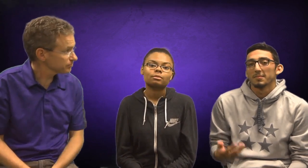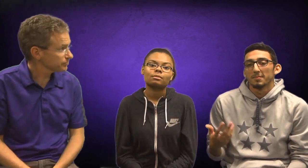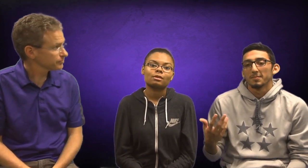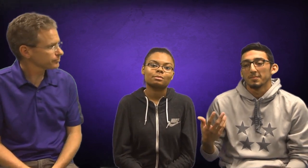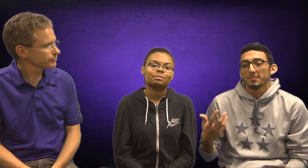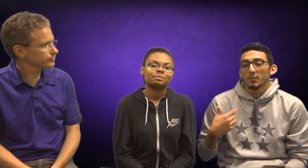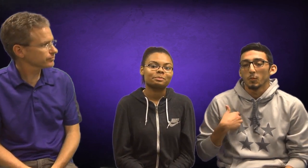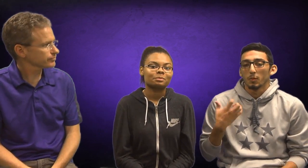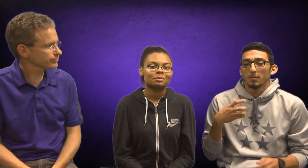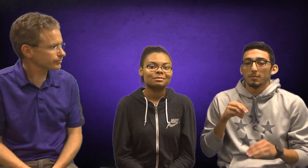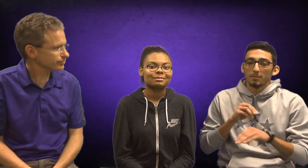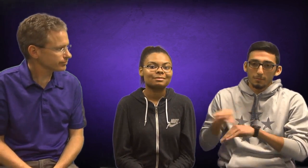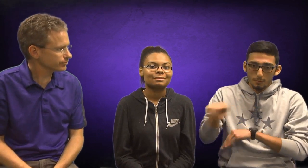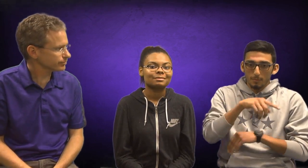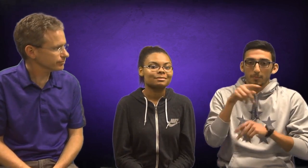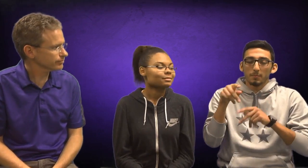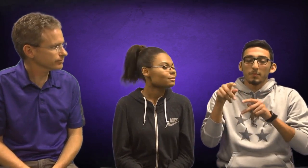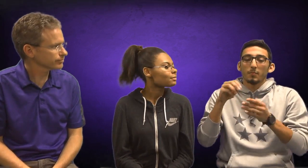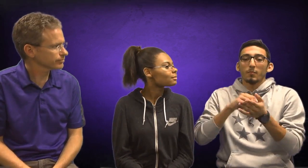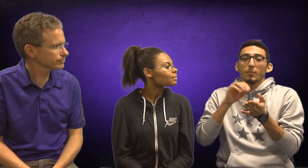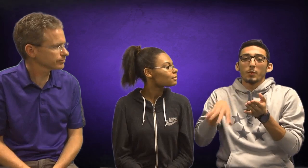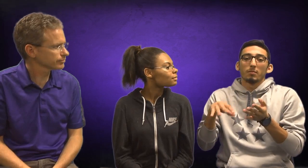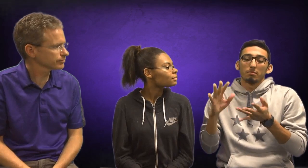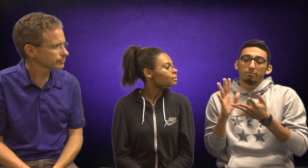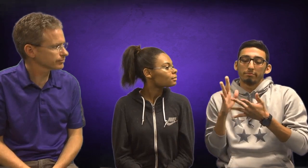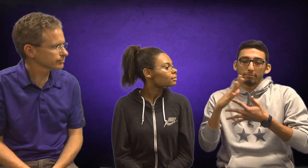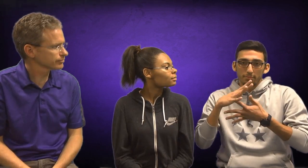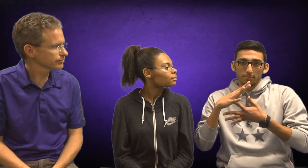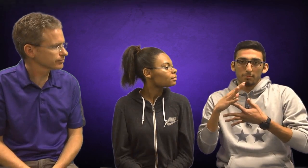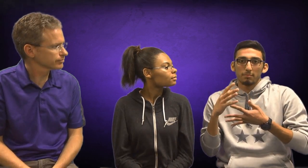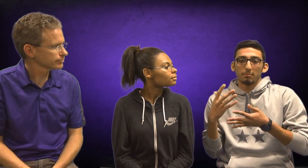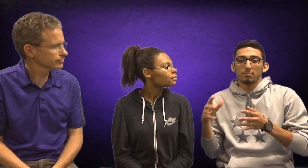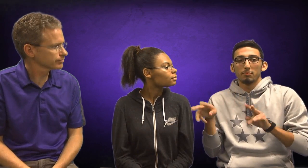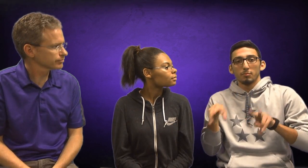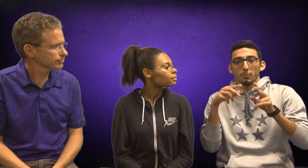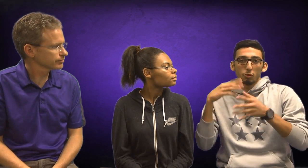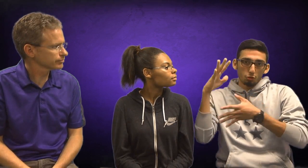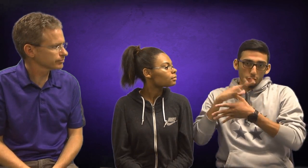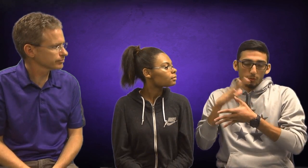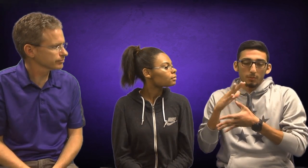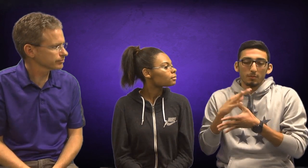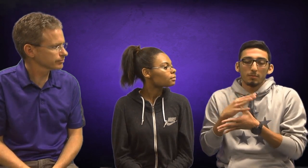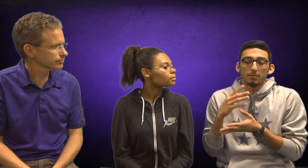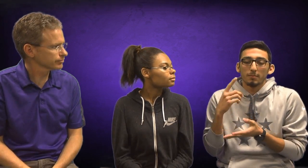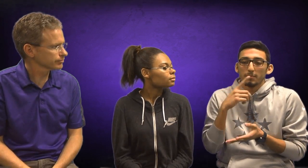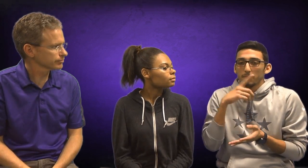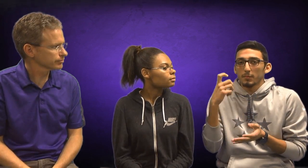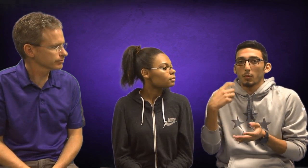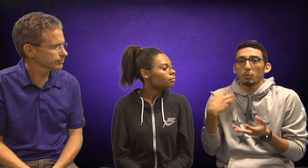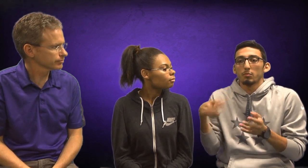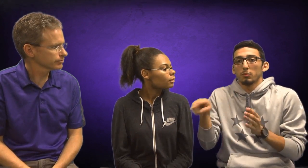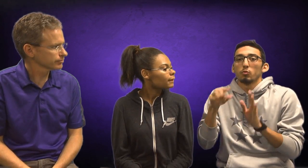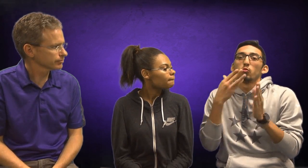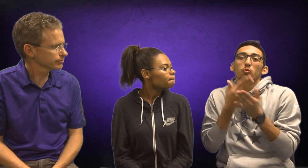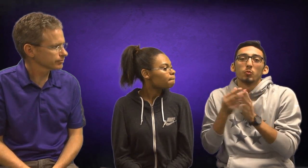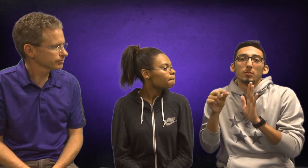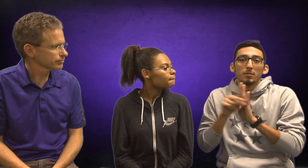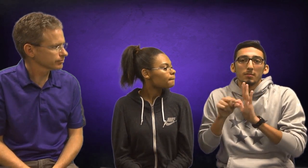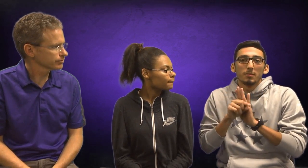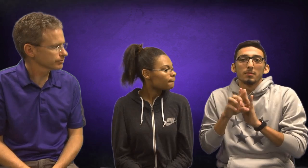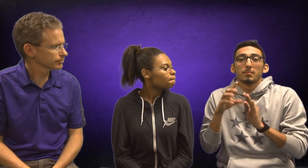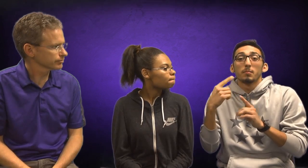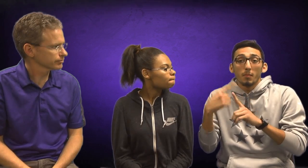My advice for the students is to look up to the right seniors because I want them to have good grades.